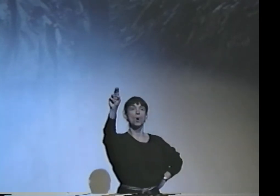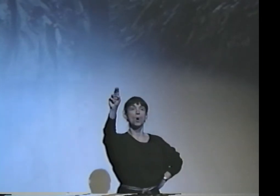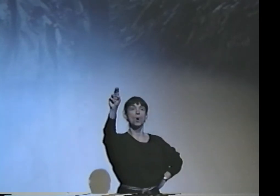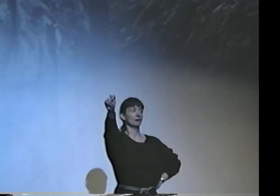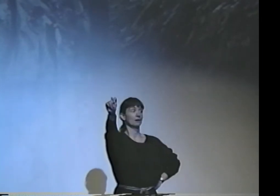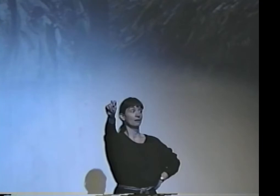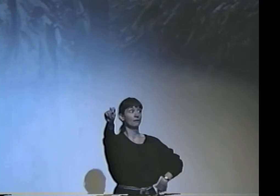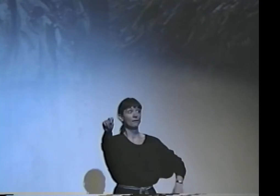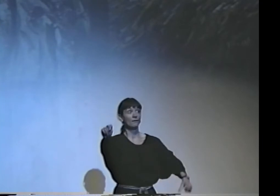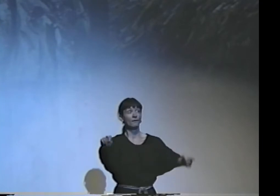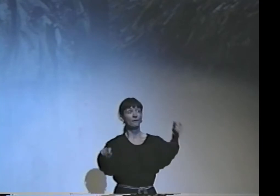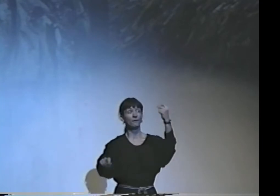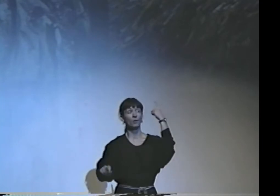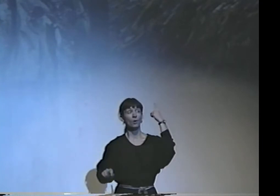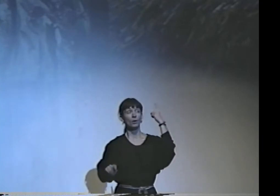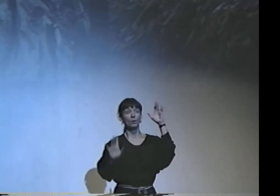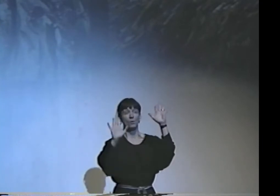AND THIS IS THE WORK OF MONET.